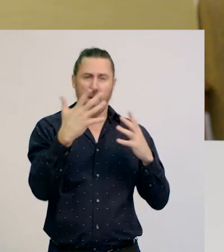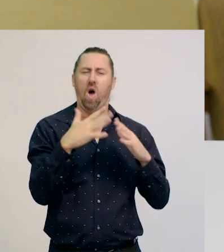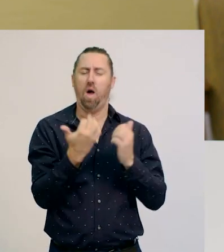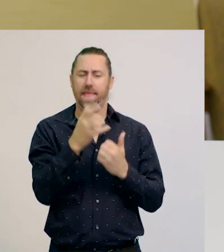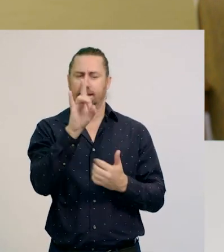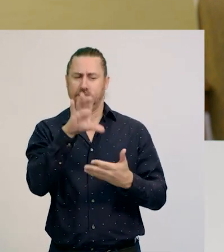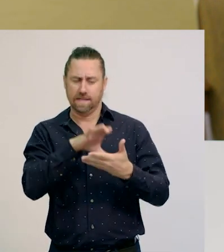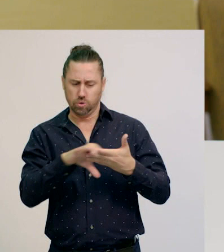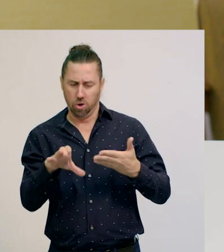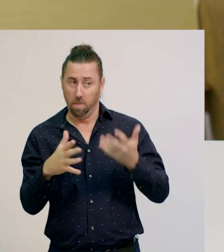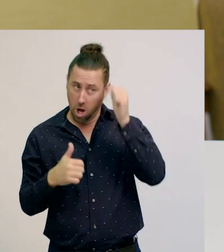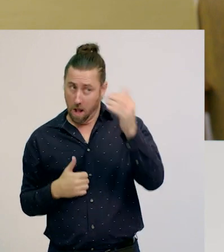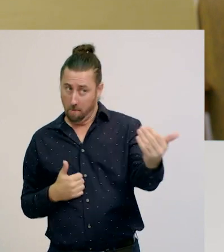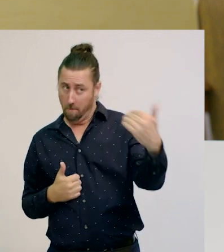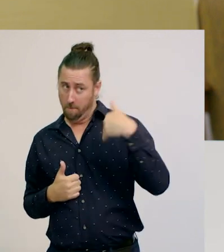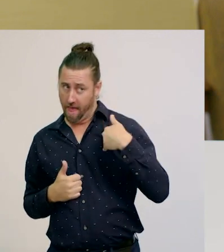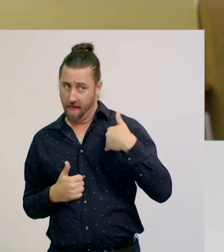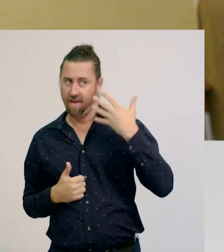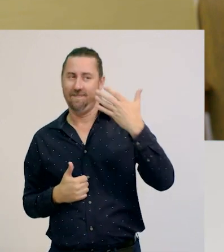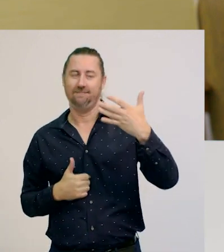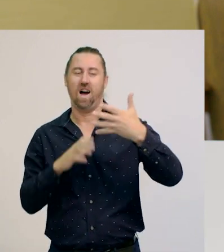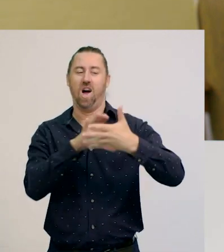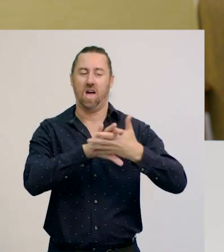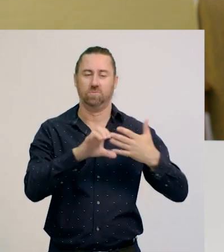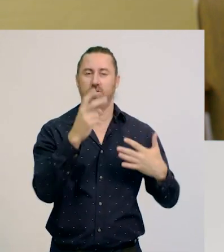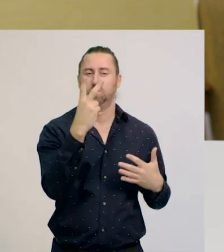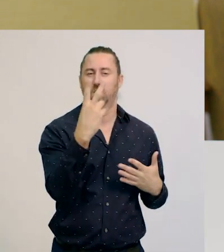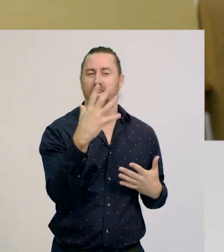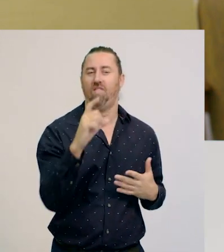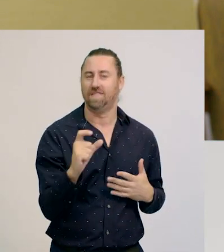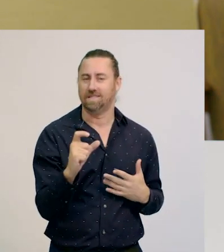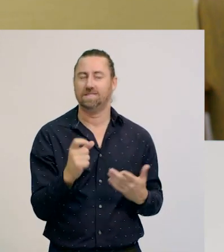So I expect to get $5 and 25c change.